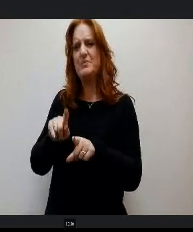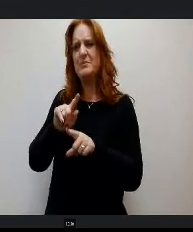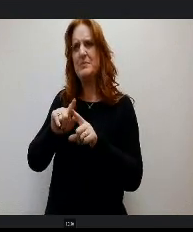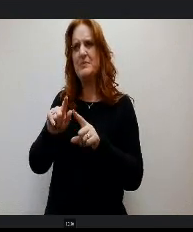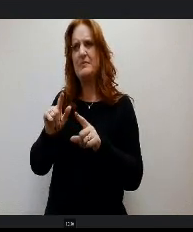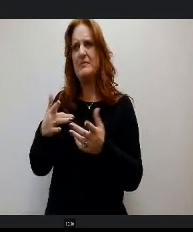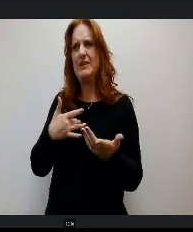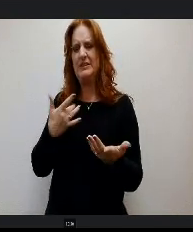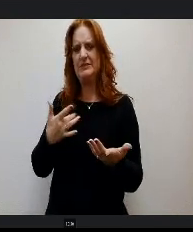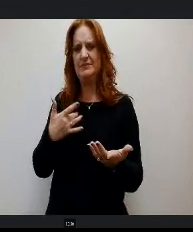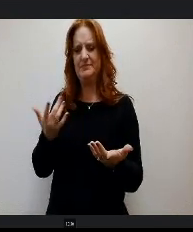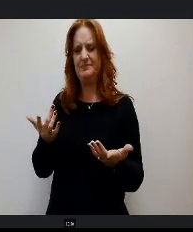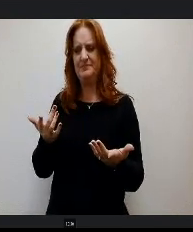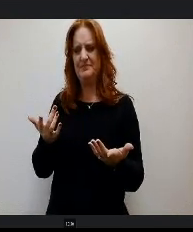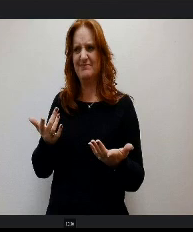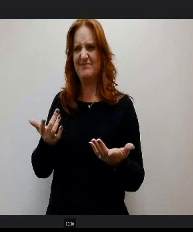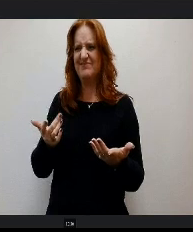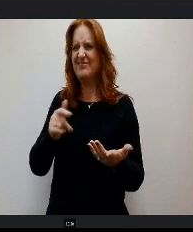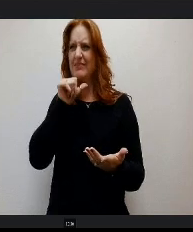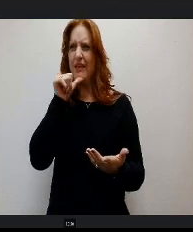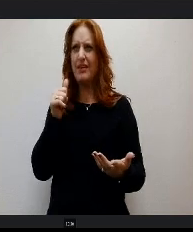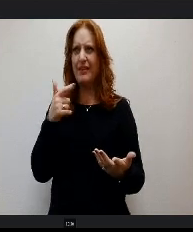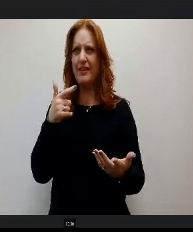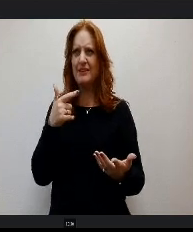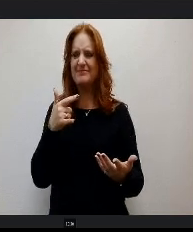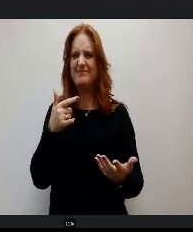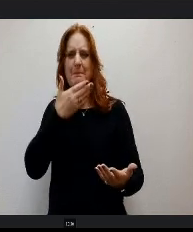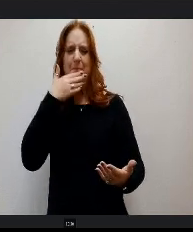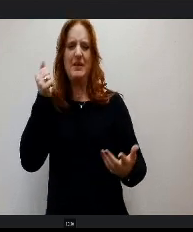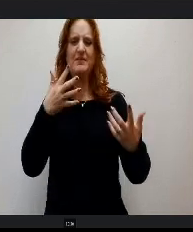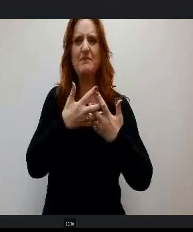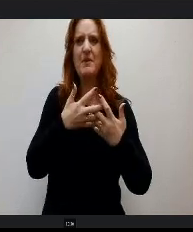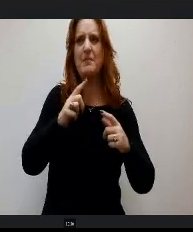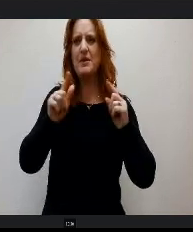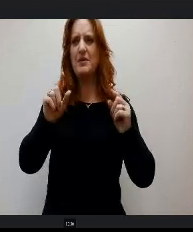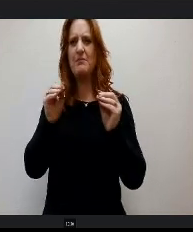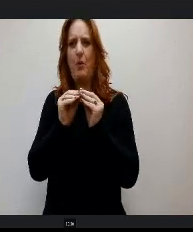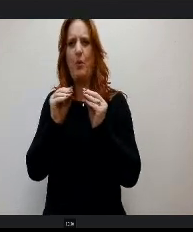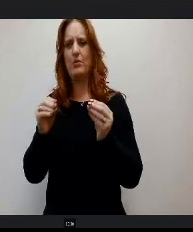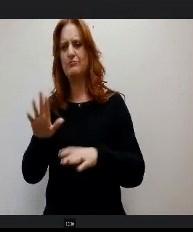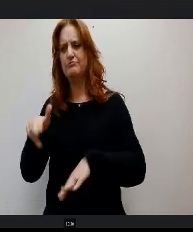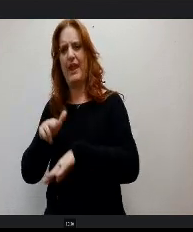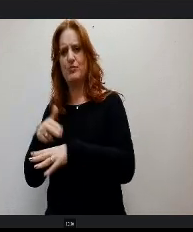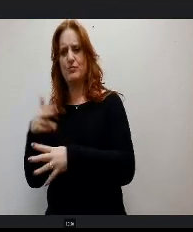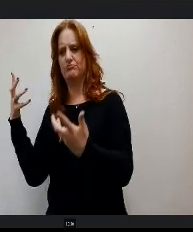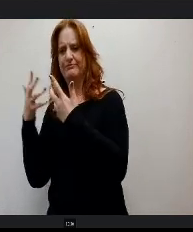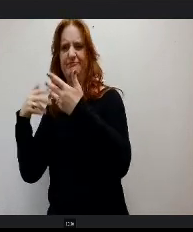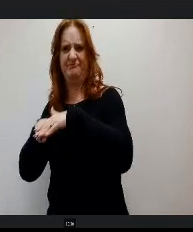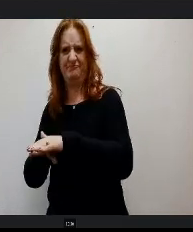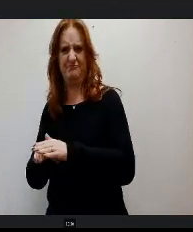Not a better fit, but just a more natural fit right at the secondary to have some of these conversations. Yeah, so the